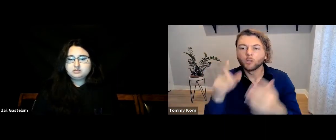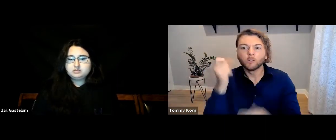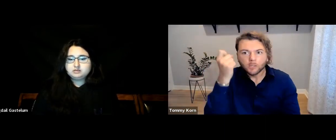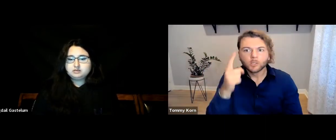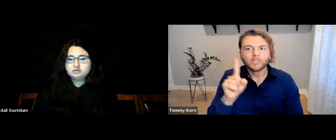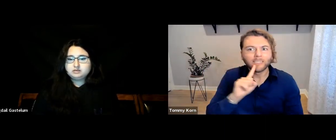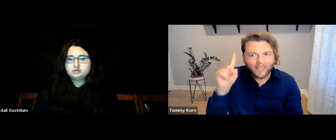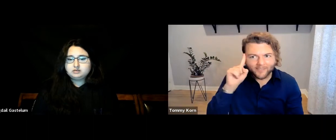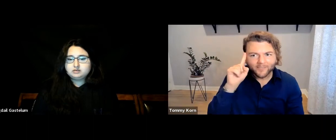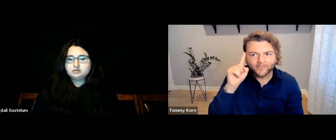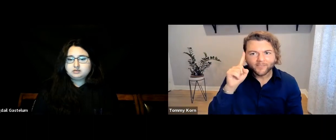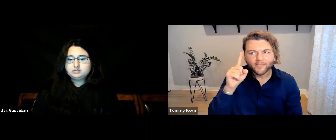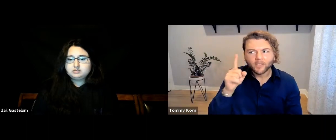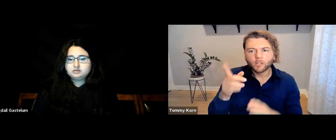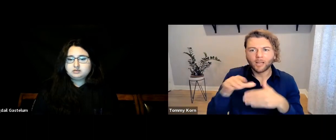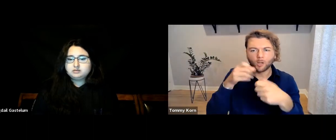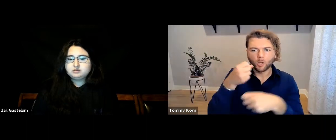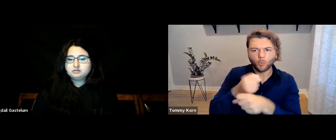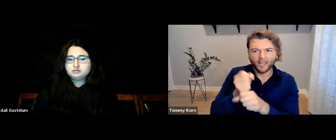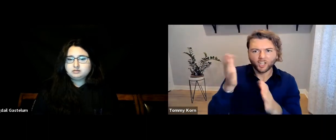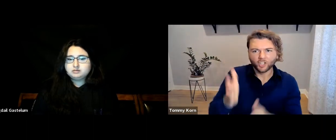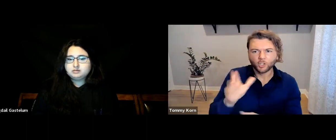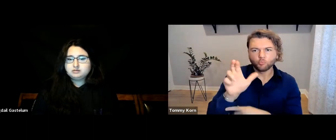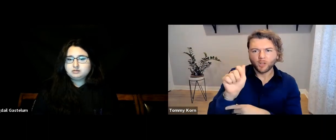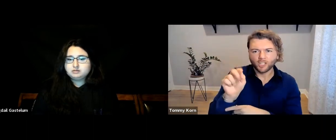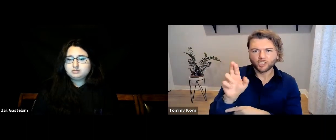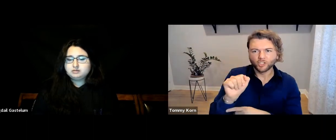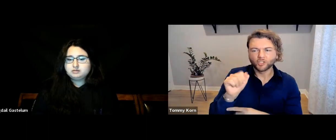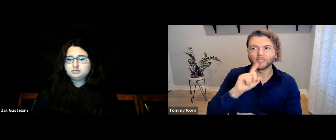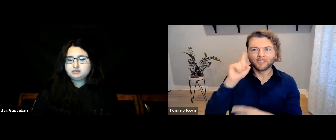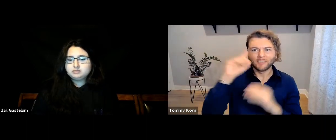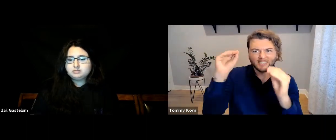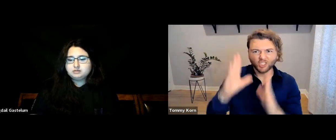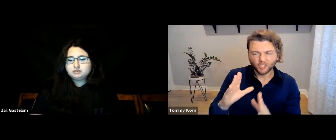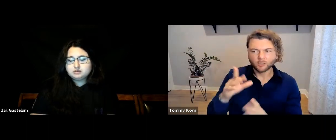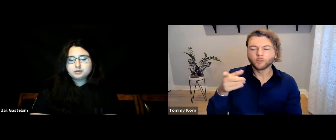but make sure they’re Deaf creators or teachers